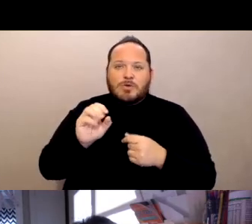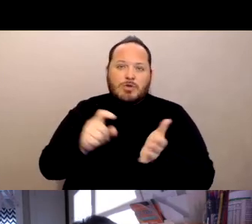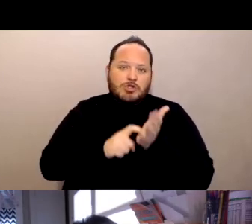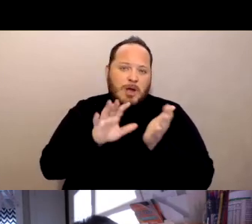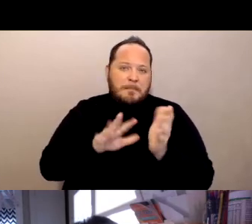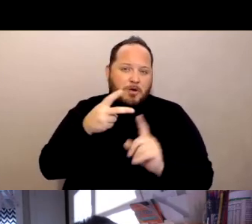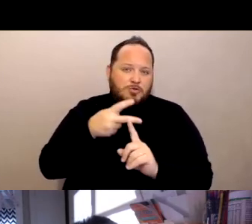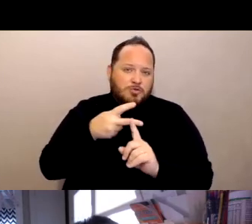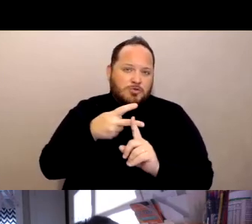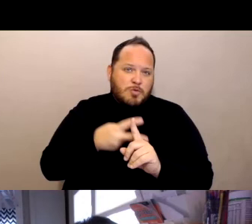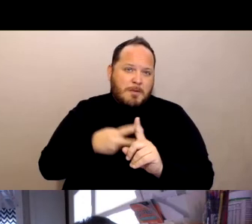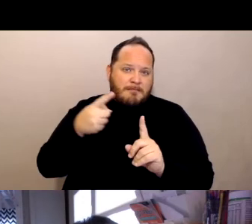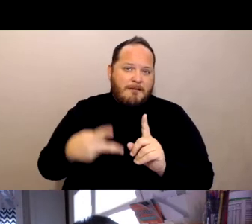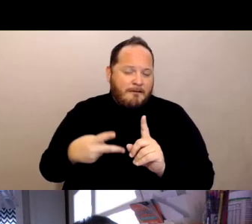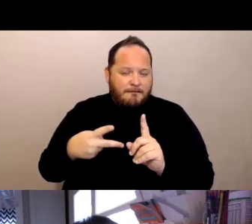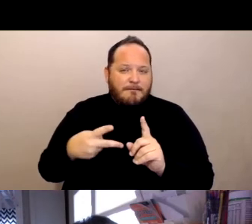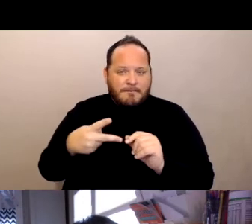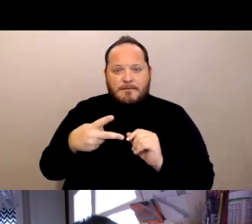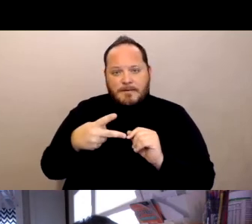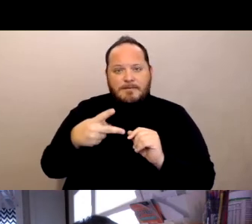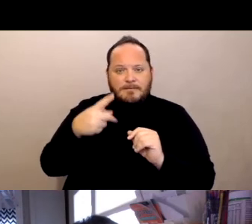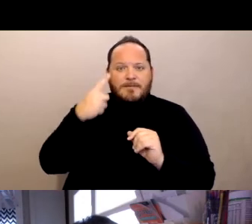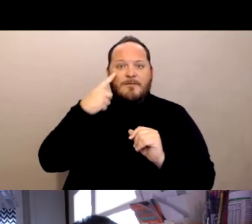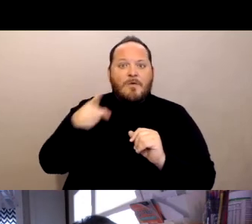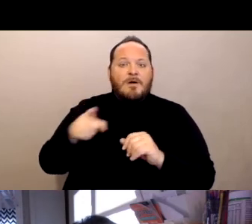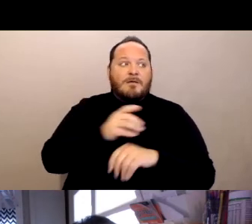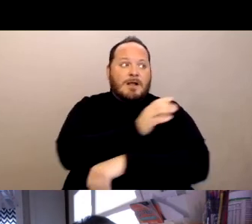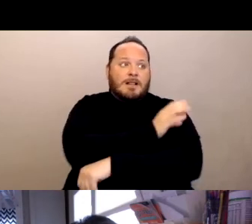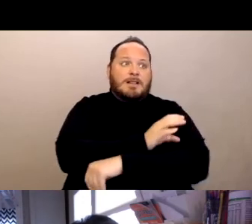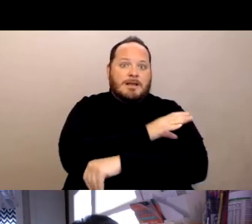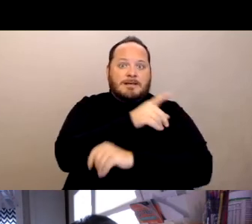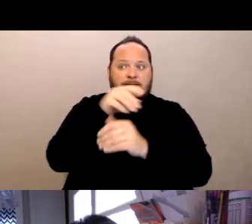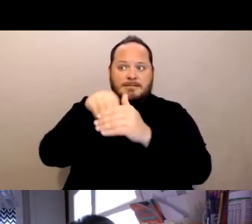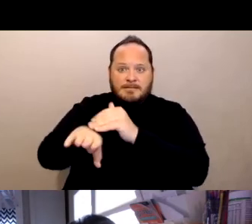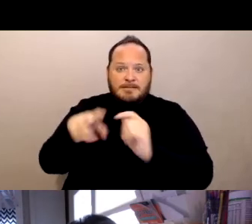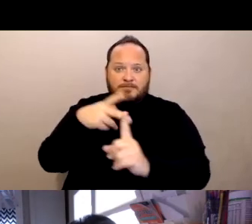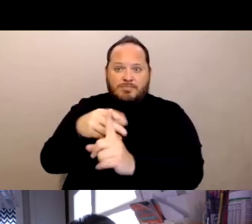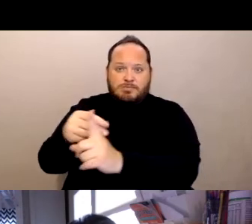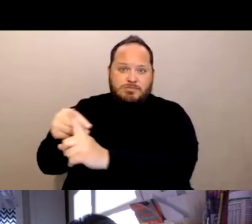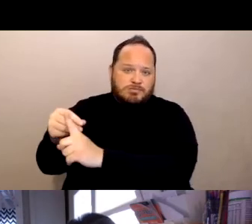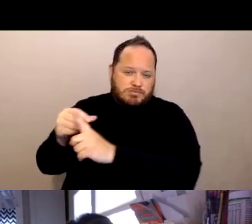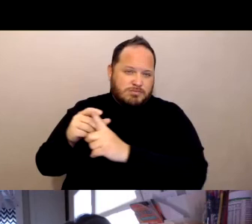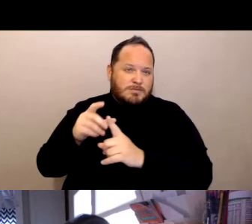to get the clinics taken care of in about 1200 nursing homes in California.